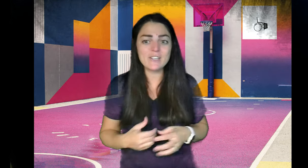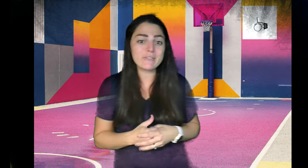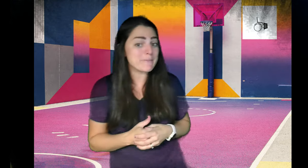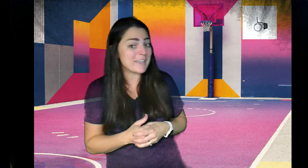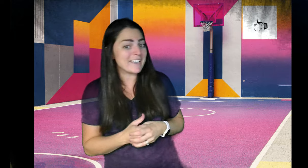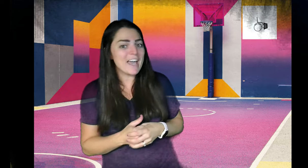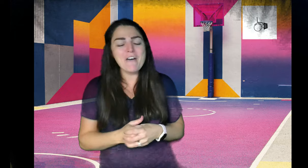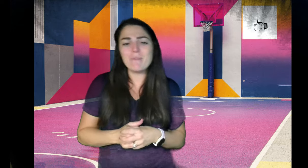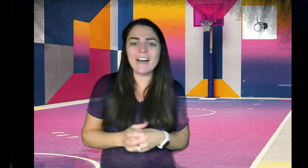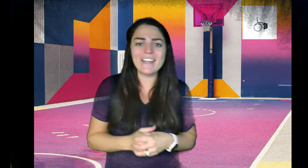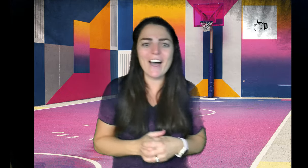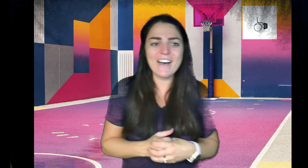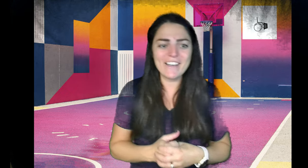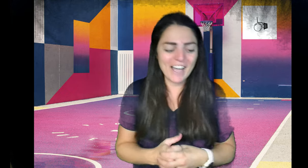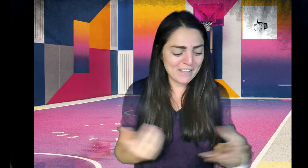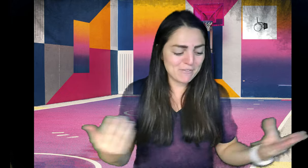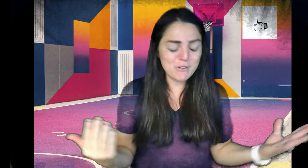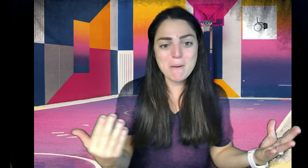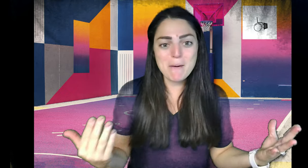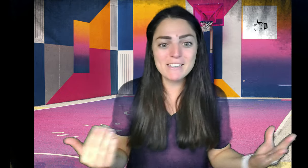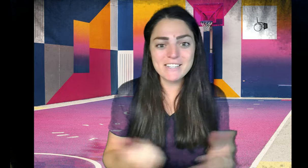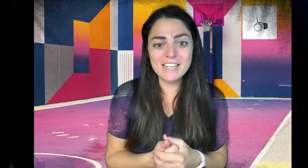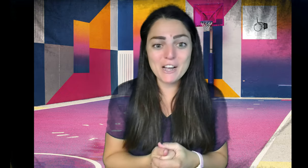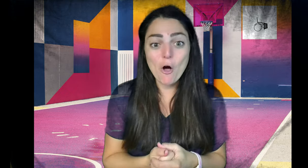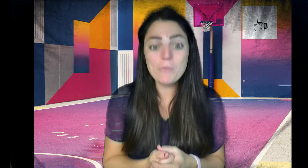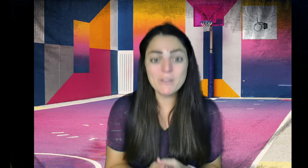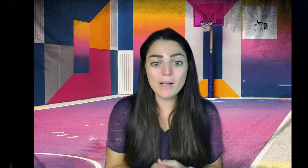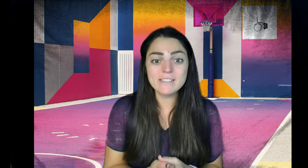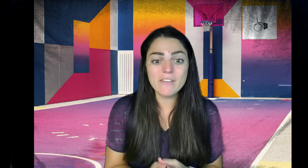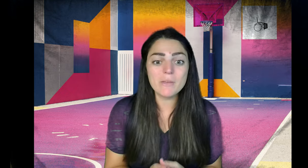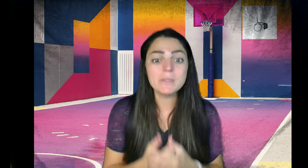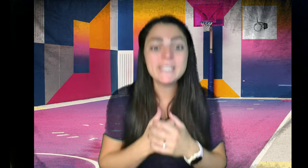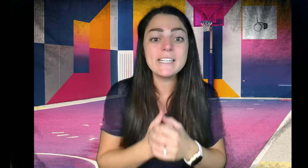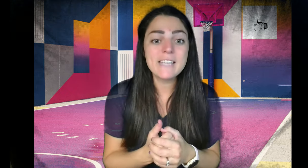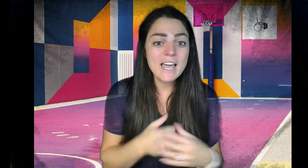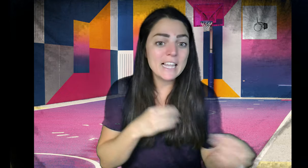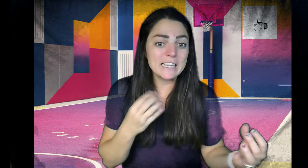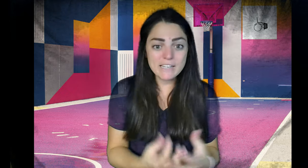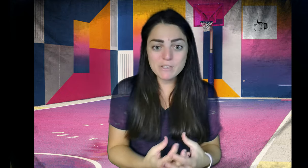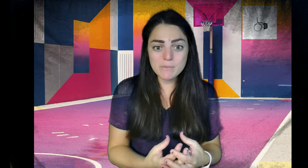than they used to be but uh I am doing my best and I hope that you guys love them please leave